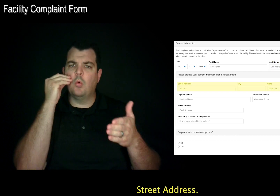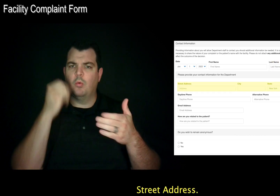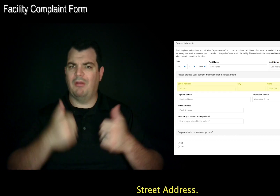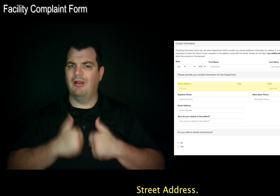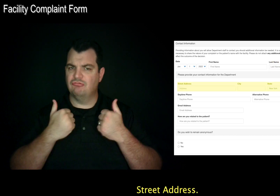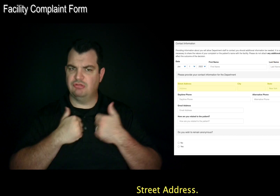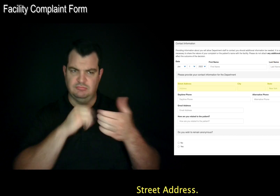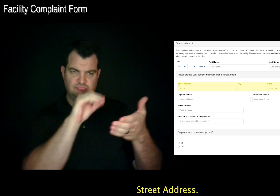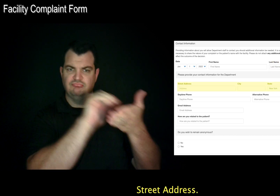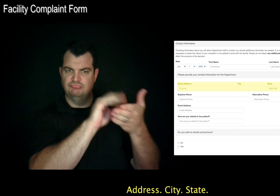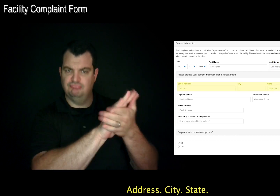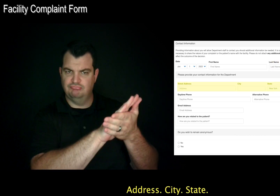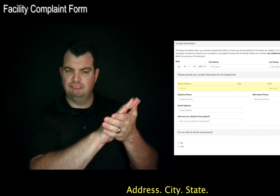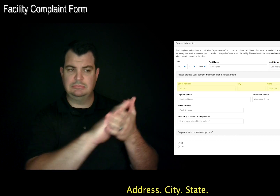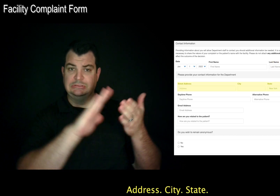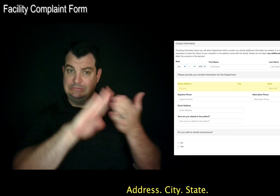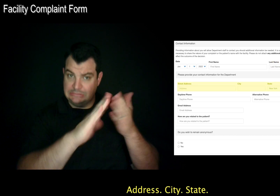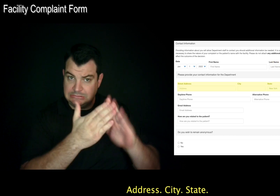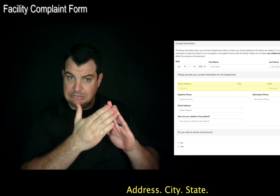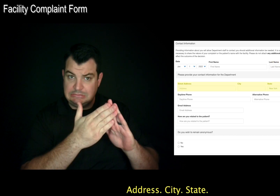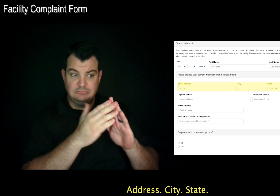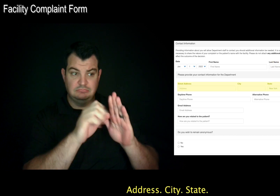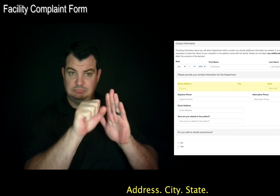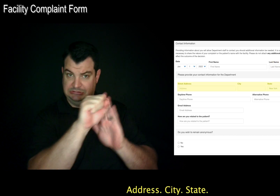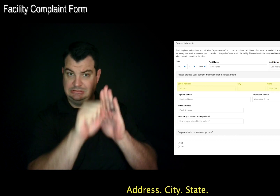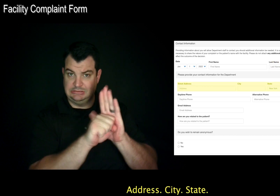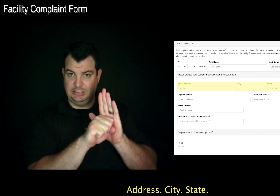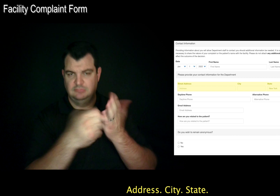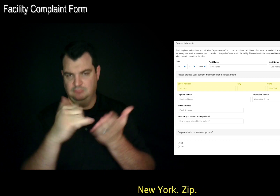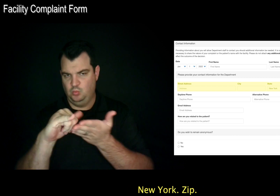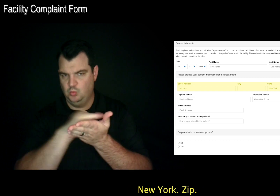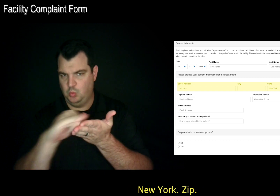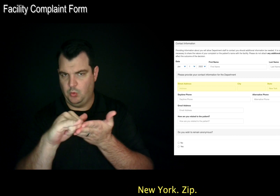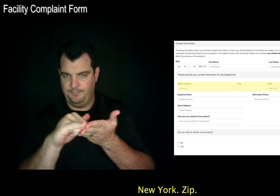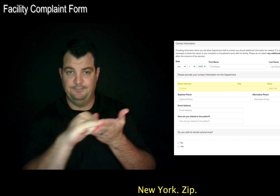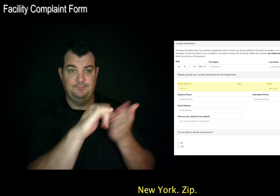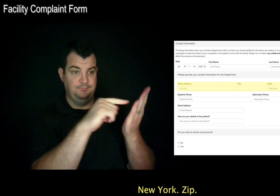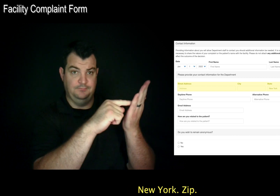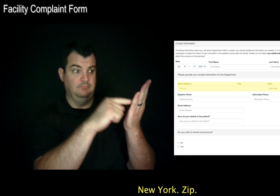Street Address. Address. City. State. New York. Zip.